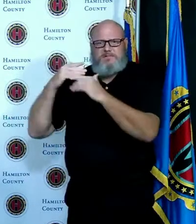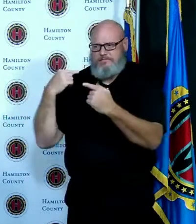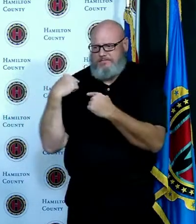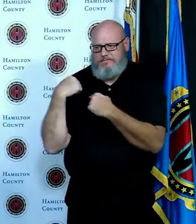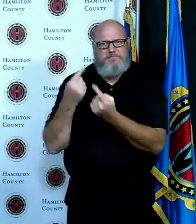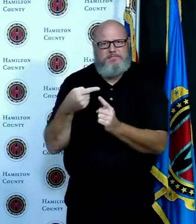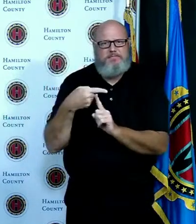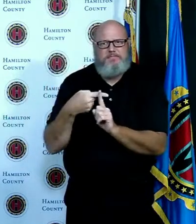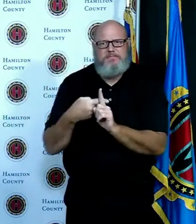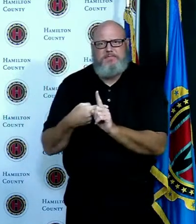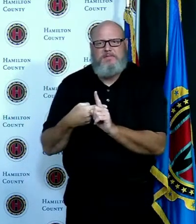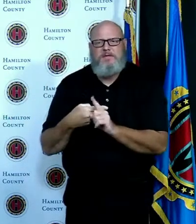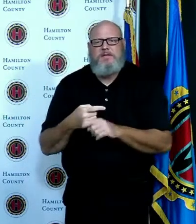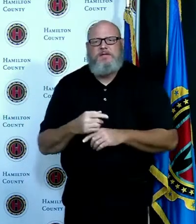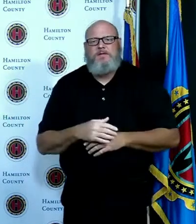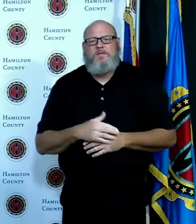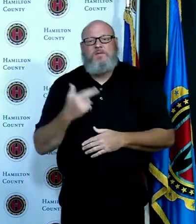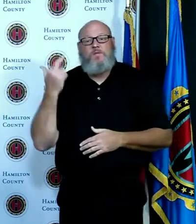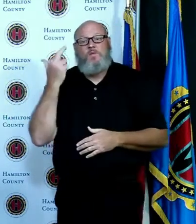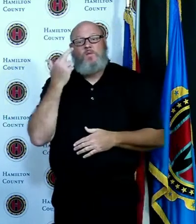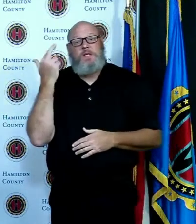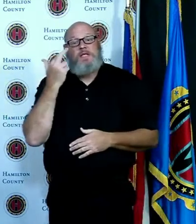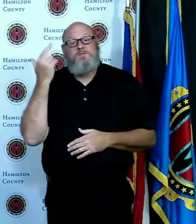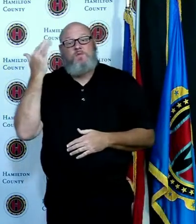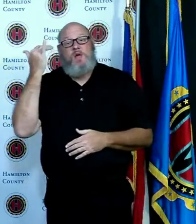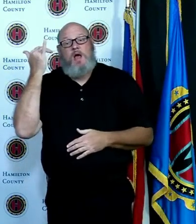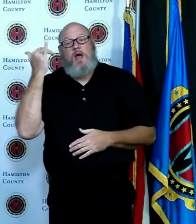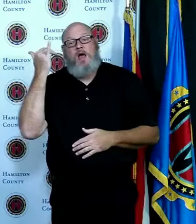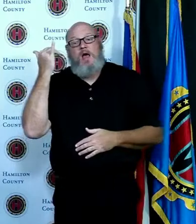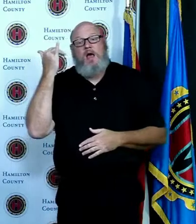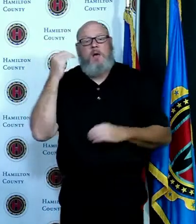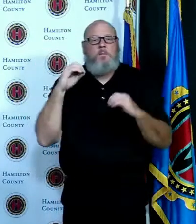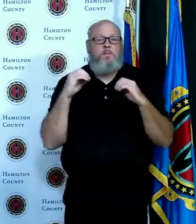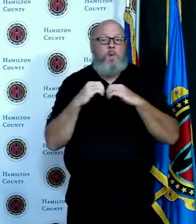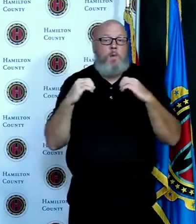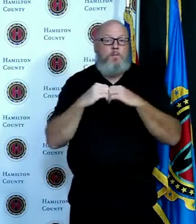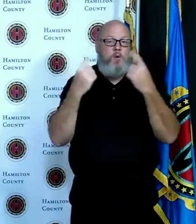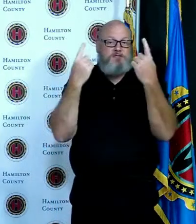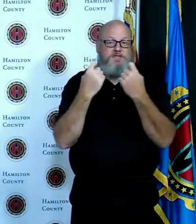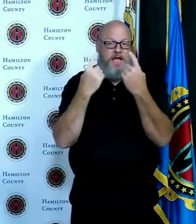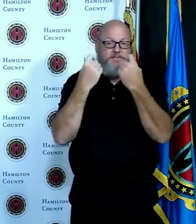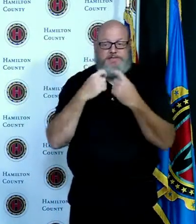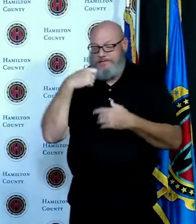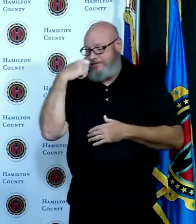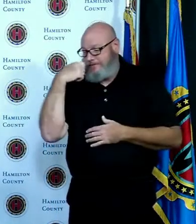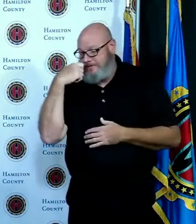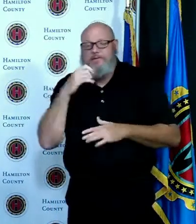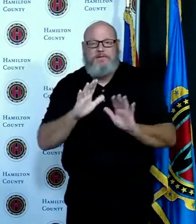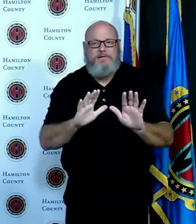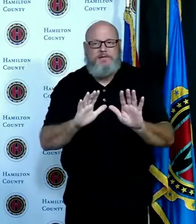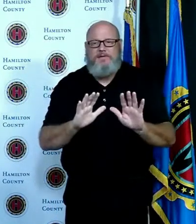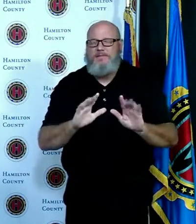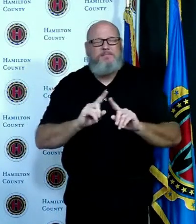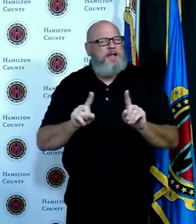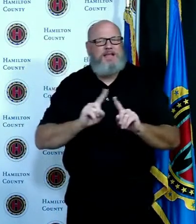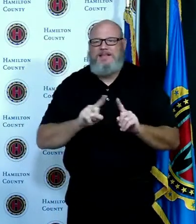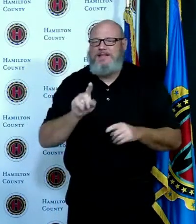doing more testing but that does not account for all of that increase nor does it account for the